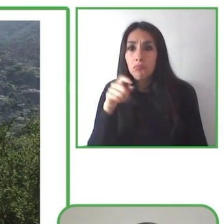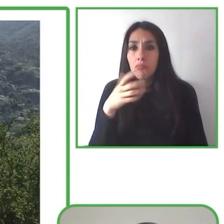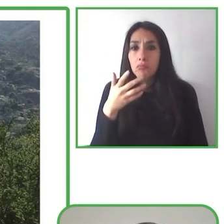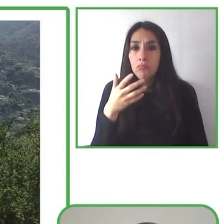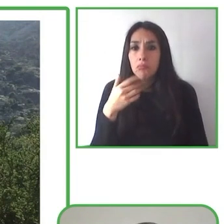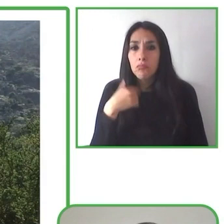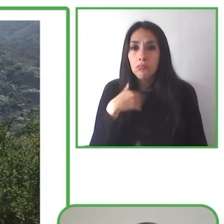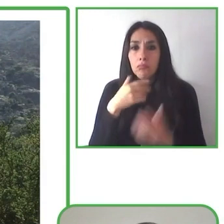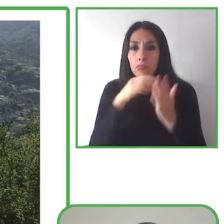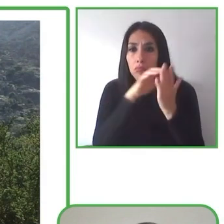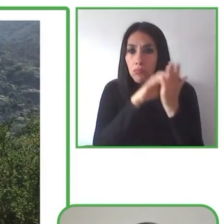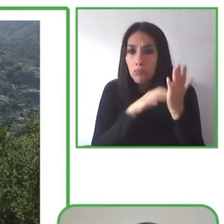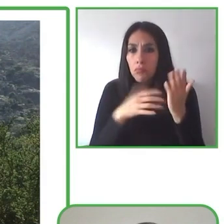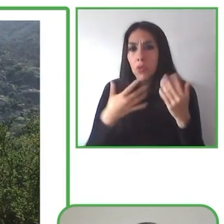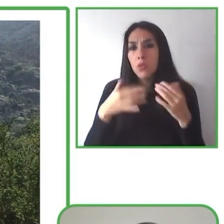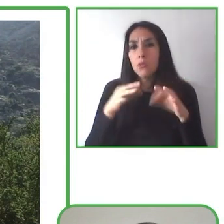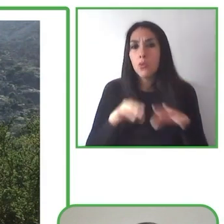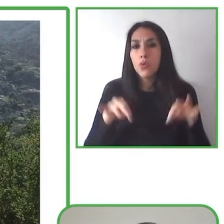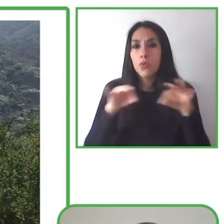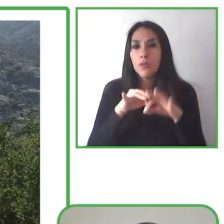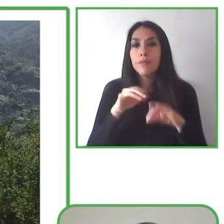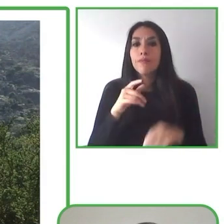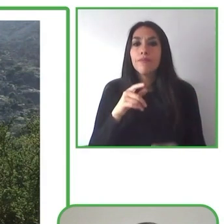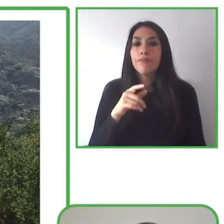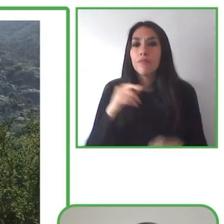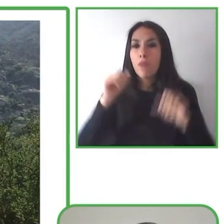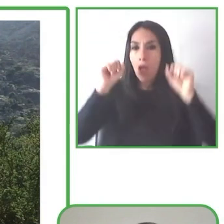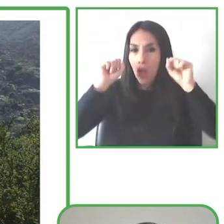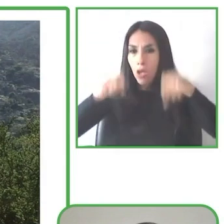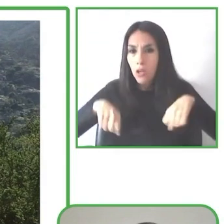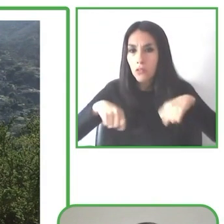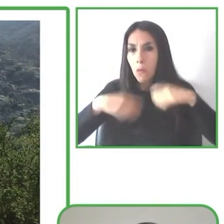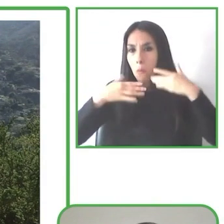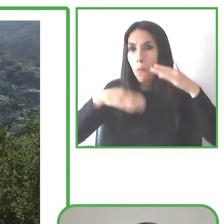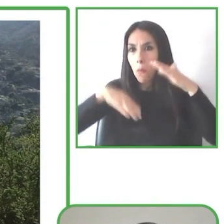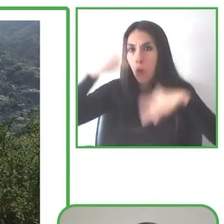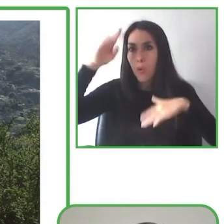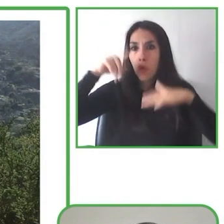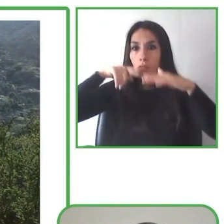because it makes the whole experience more accessible for all.